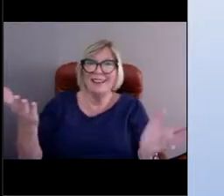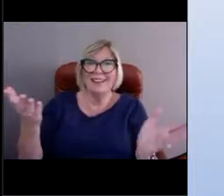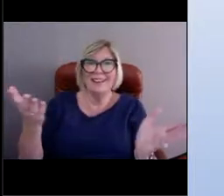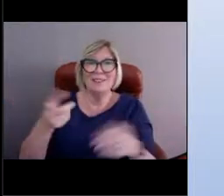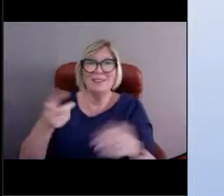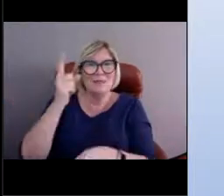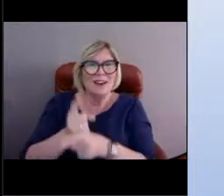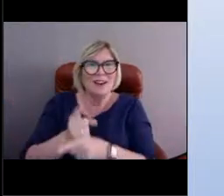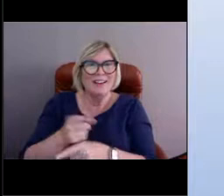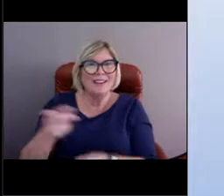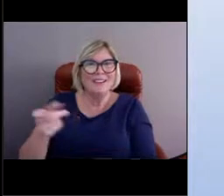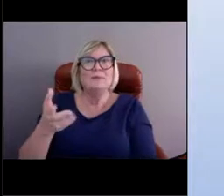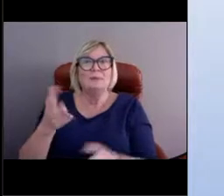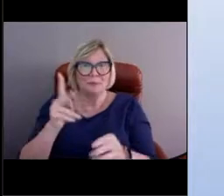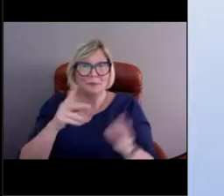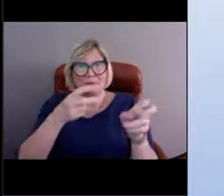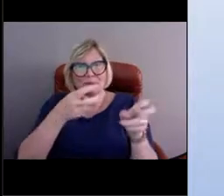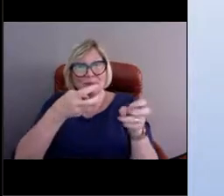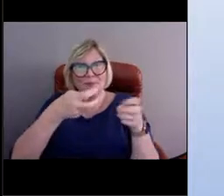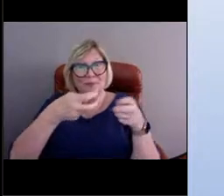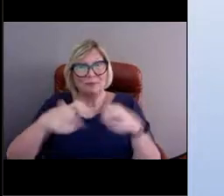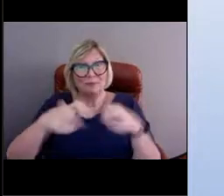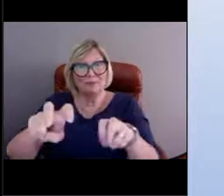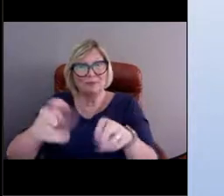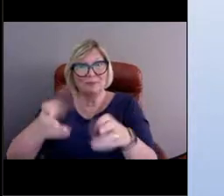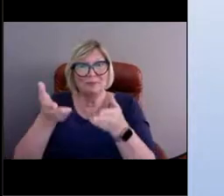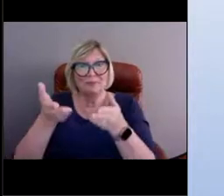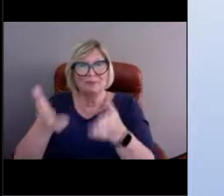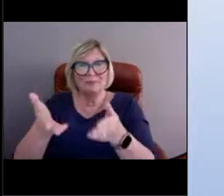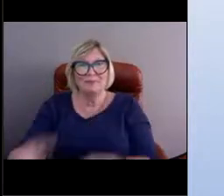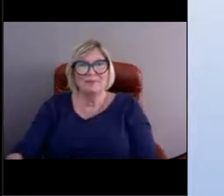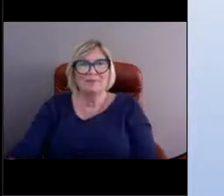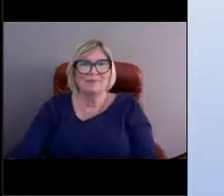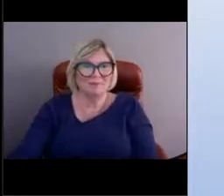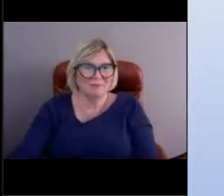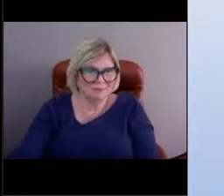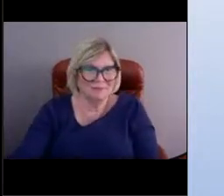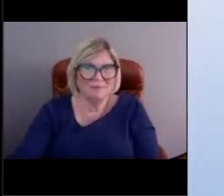Very good. [Nicole] Great job, Texas. All right, Lauren, there are some other questions